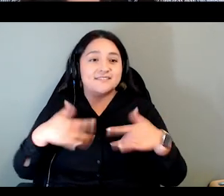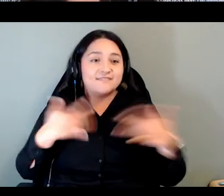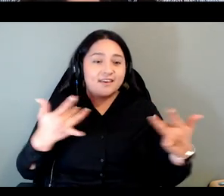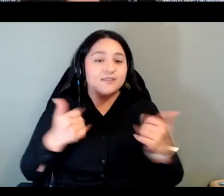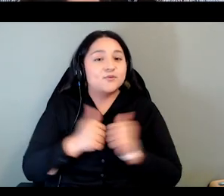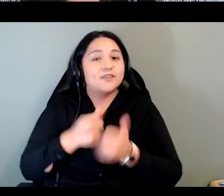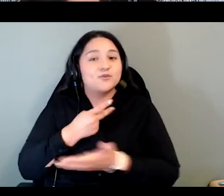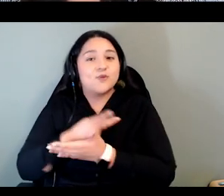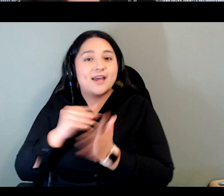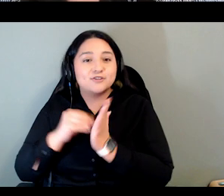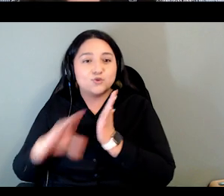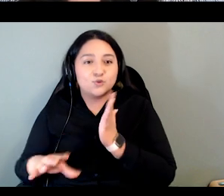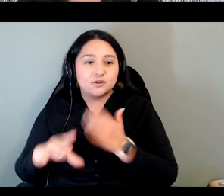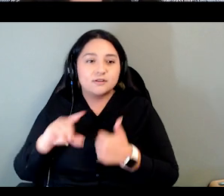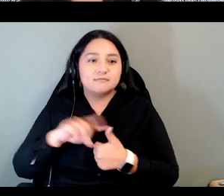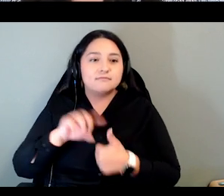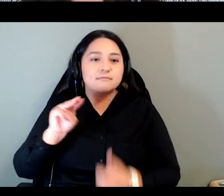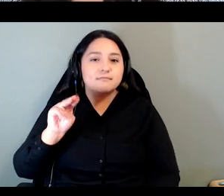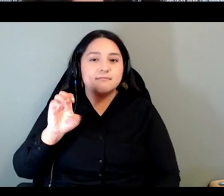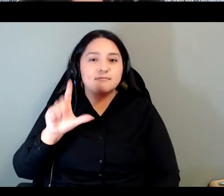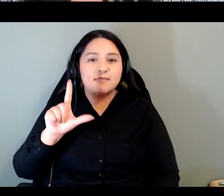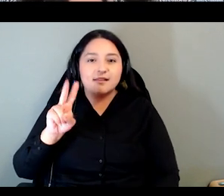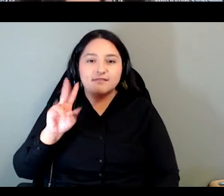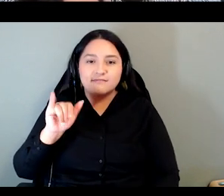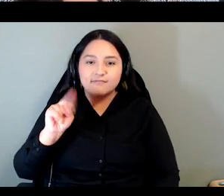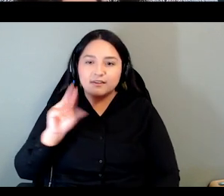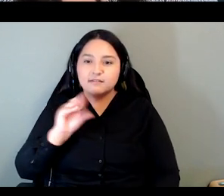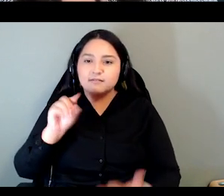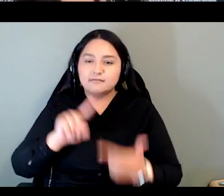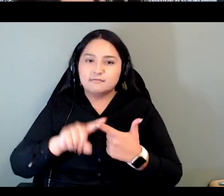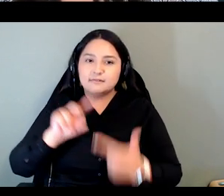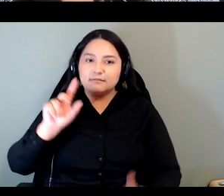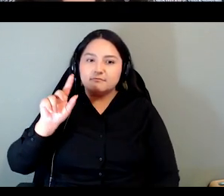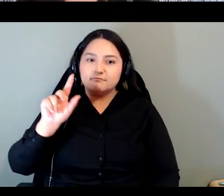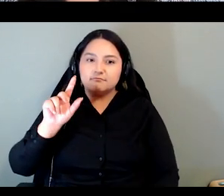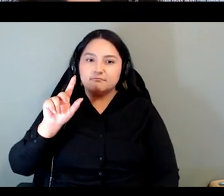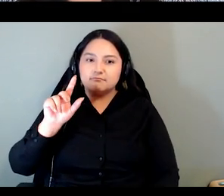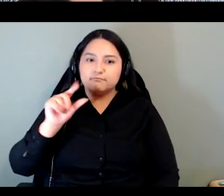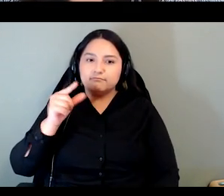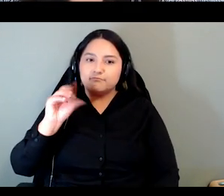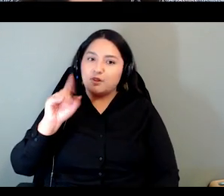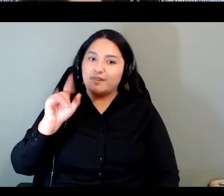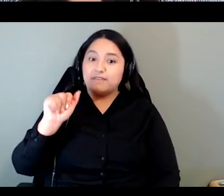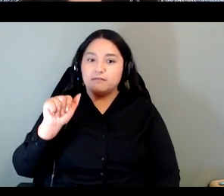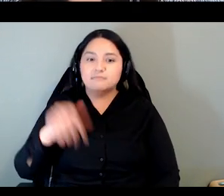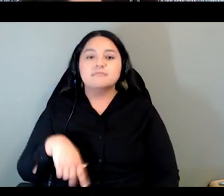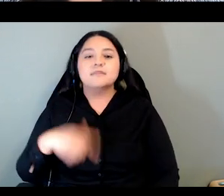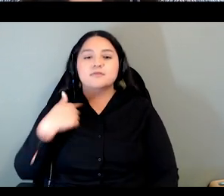and Melvin Calls Him and will also serve as the moderator. Today we are joined by a panel